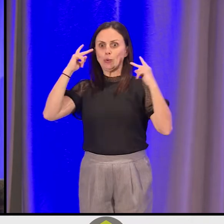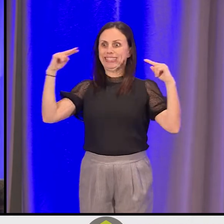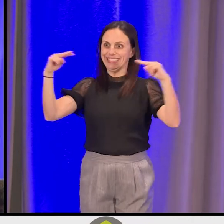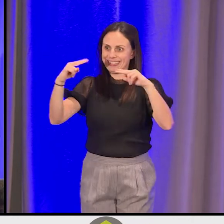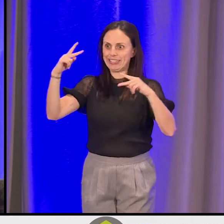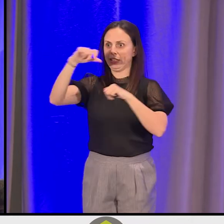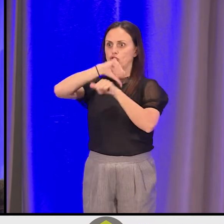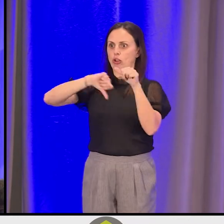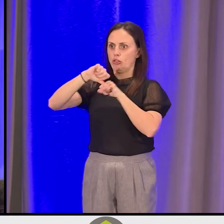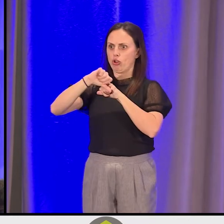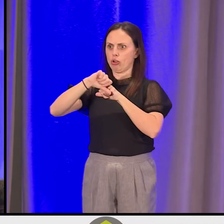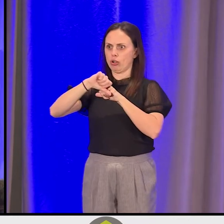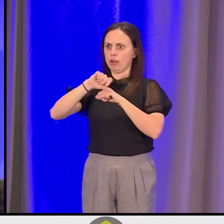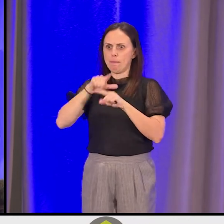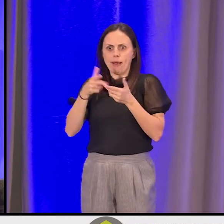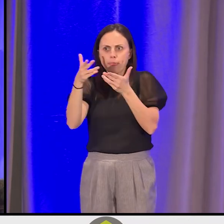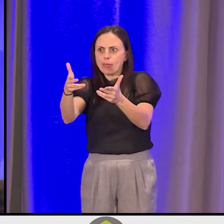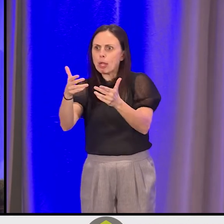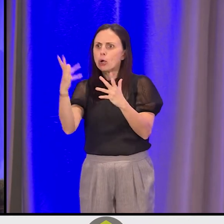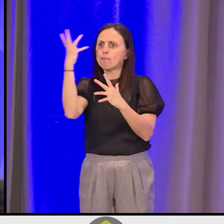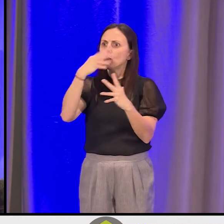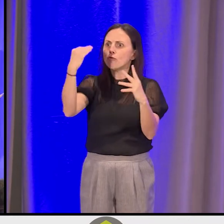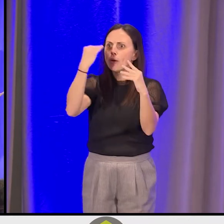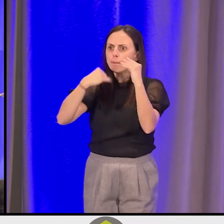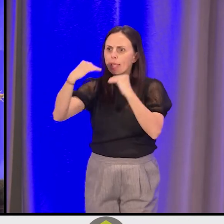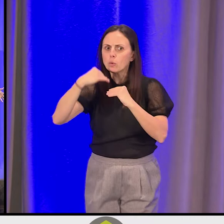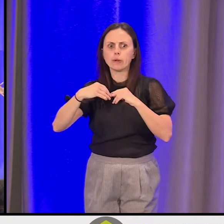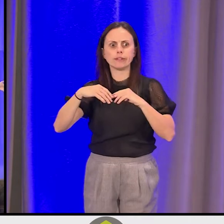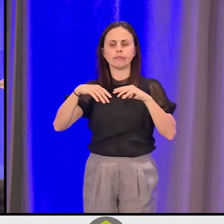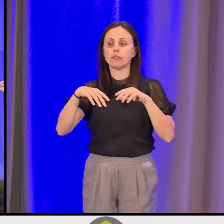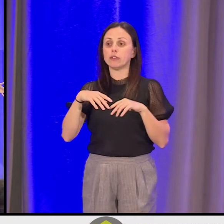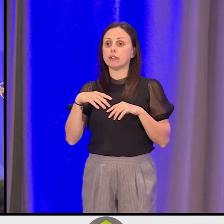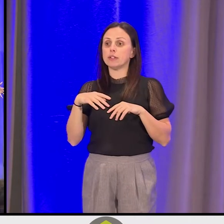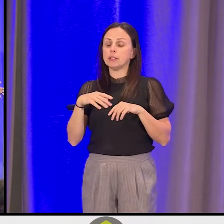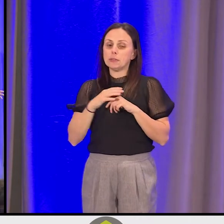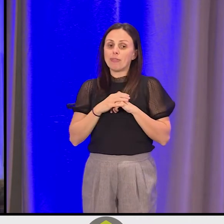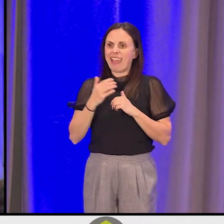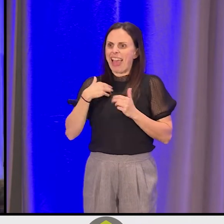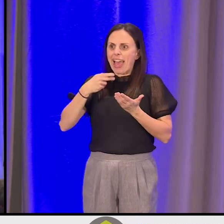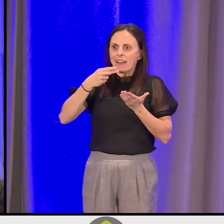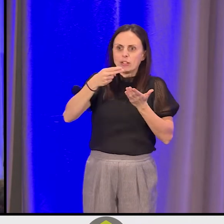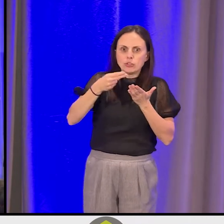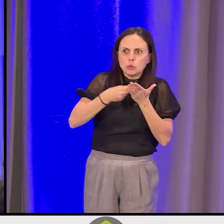And there they are with this beautiful banquet and these utensils that are so long." And she reached down